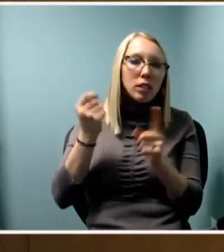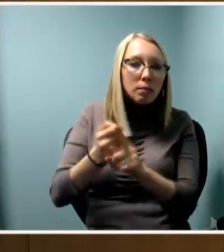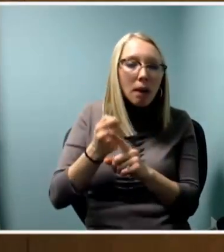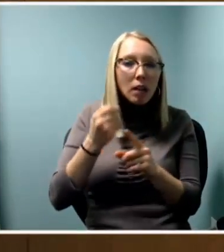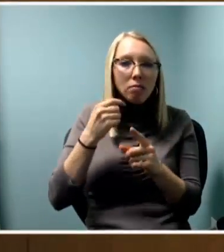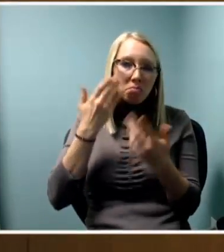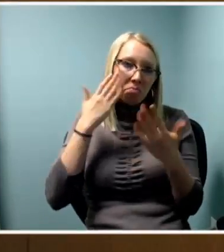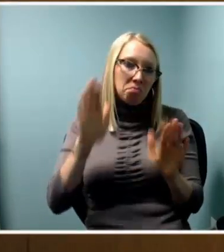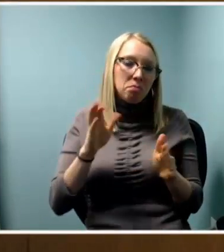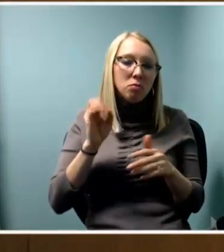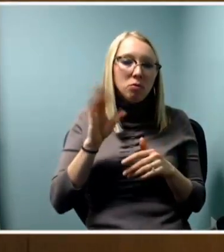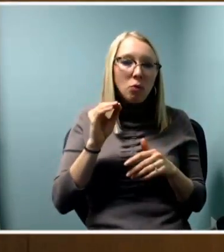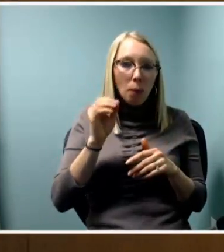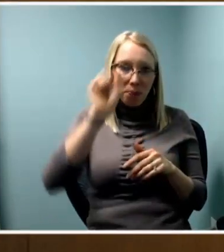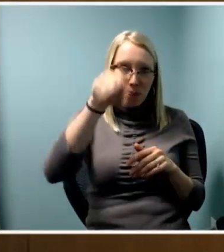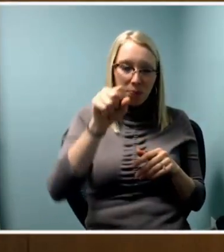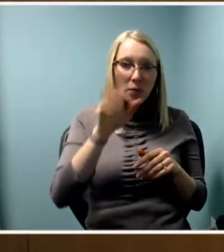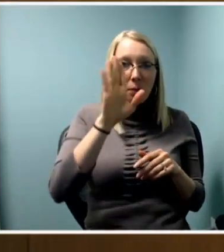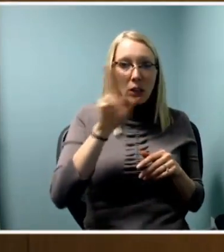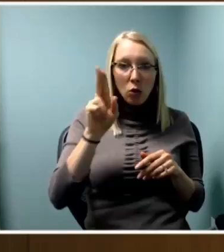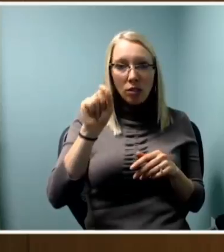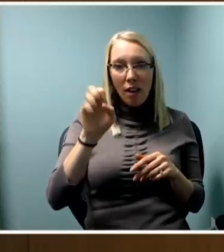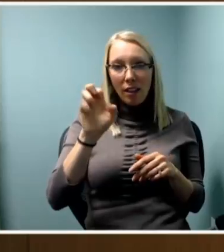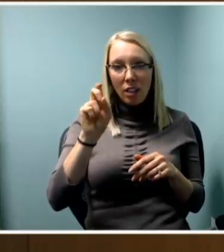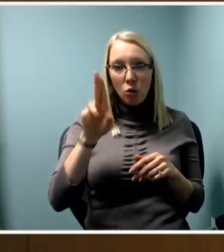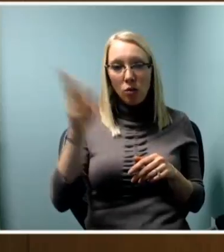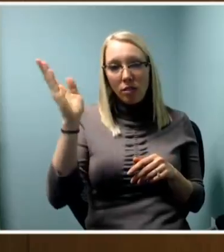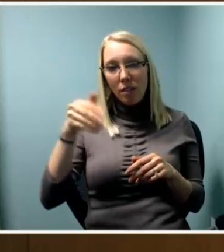bu.edu/arts A-R-T-S